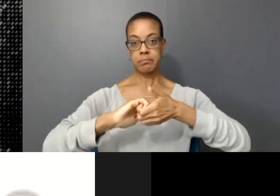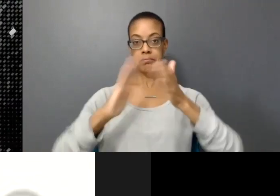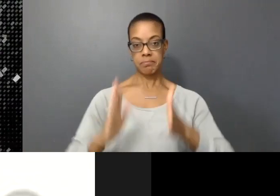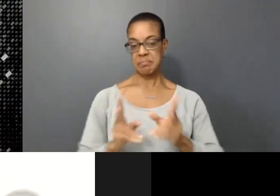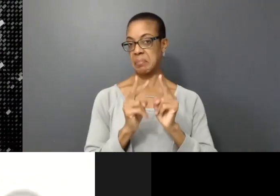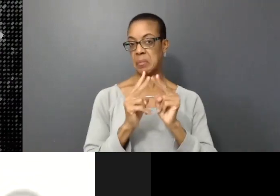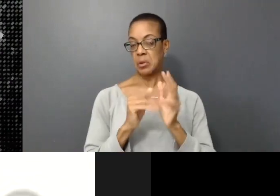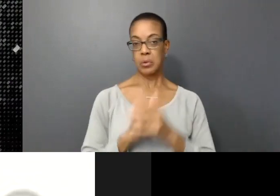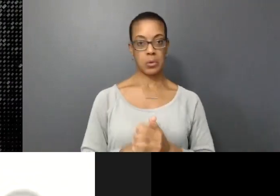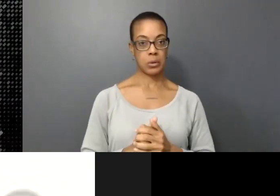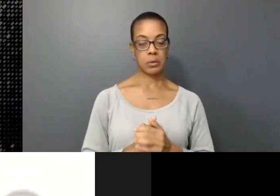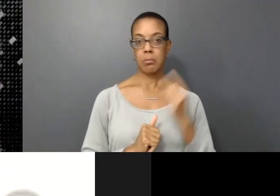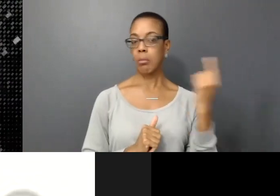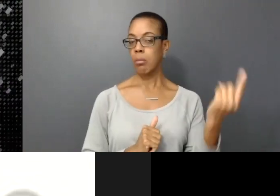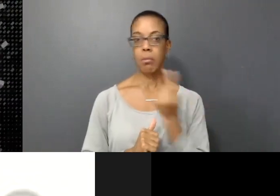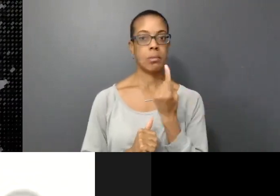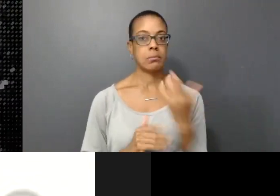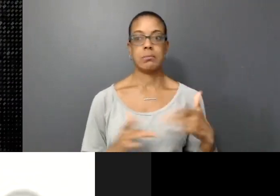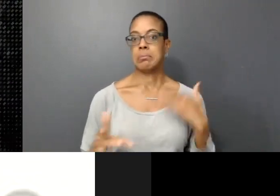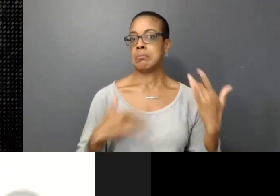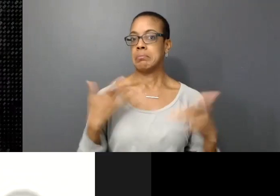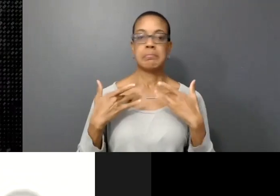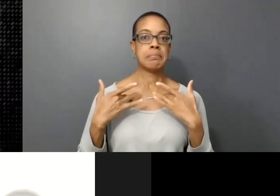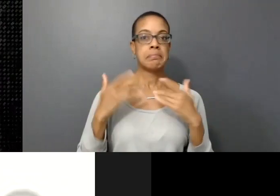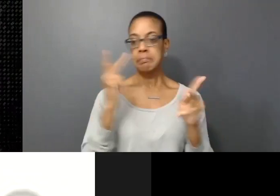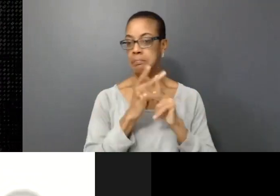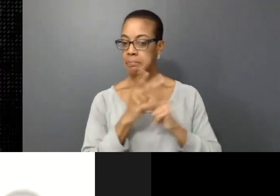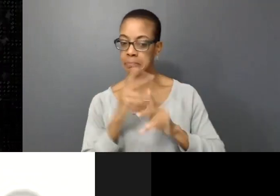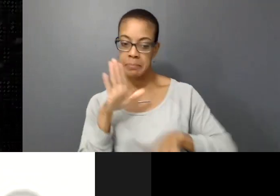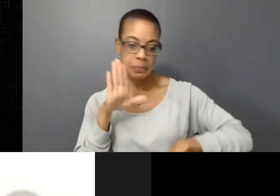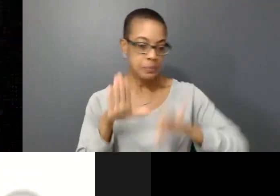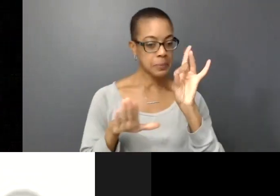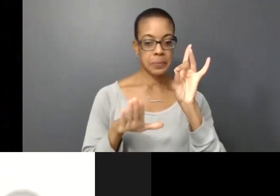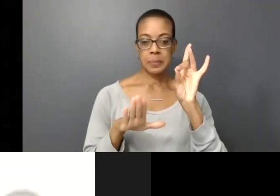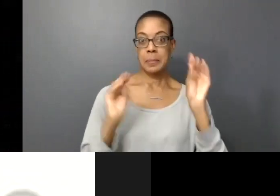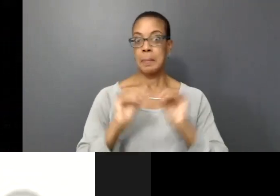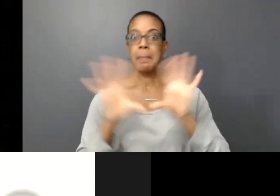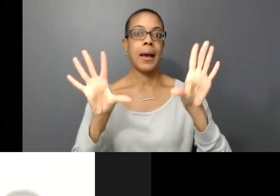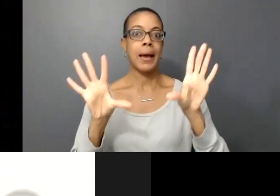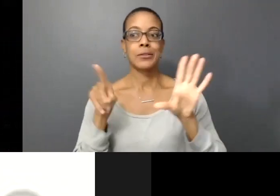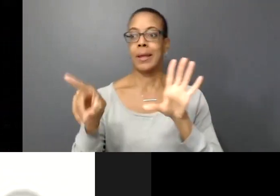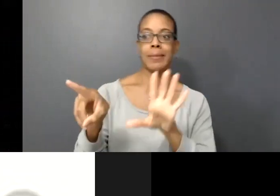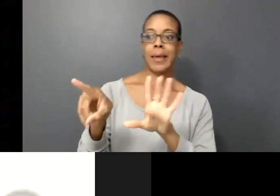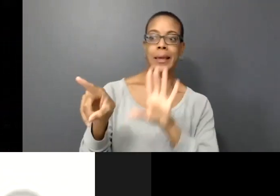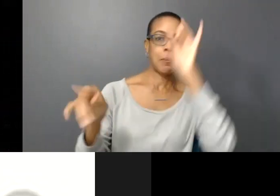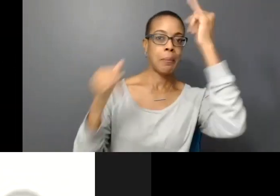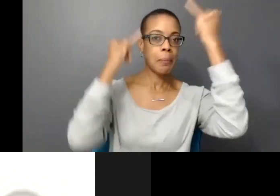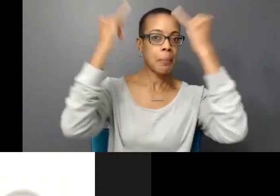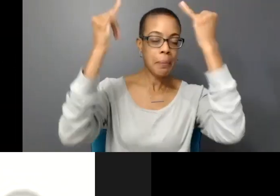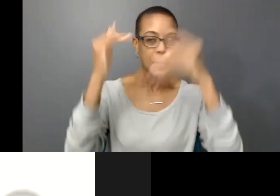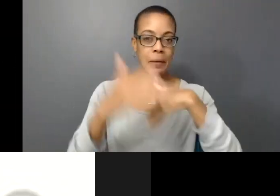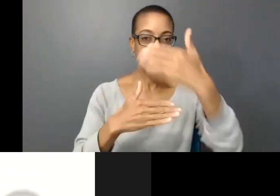I am always thrilled to discover what magic Chimerik will conjure next.